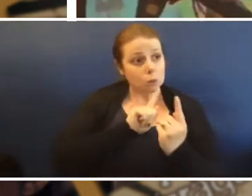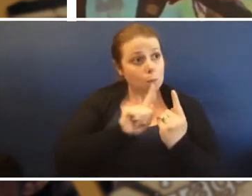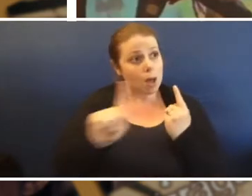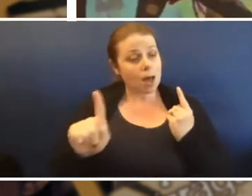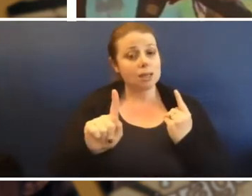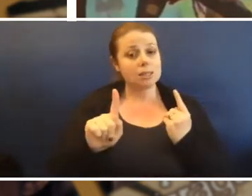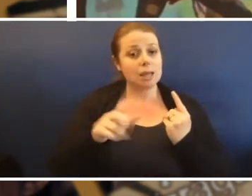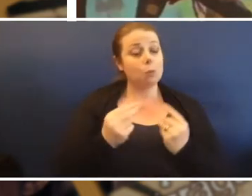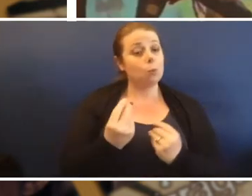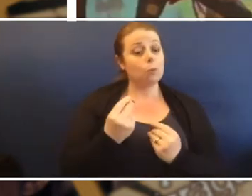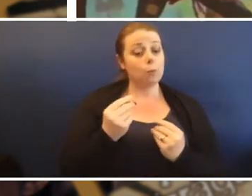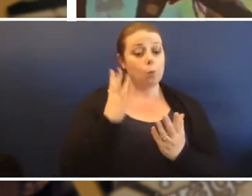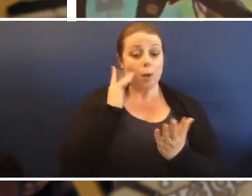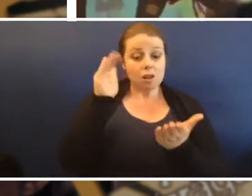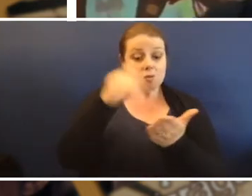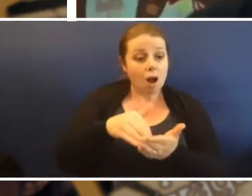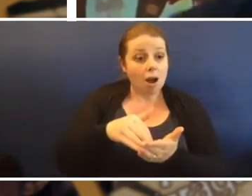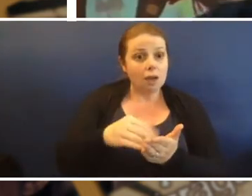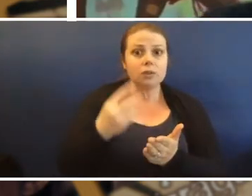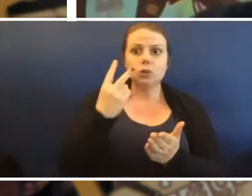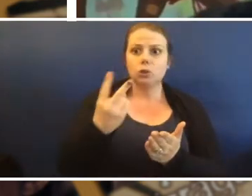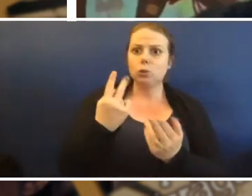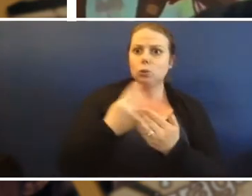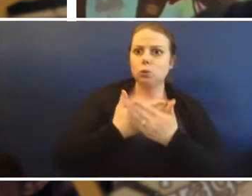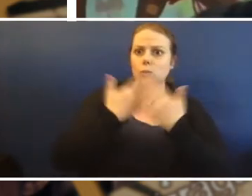that's where I get to see all my family again every two years.